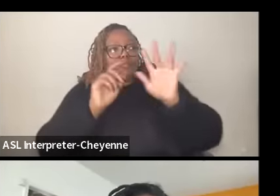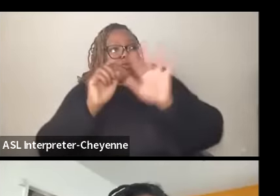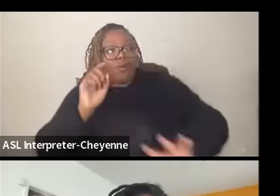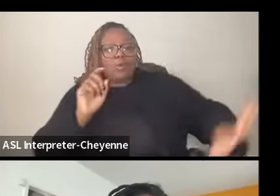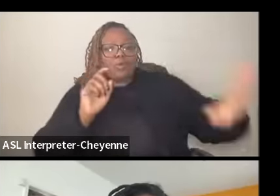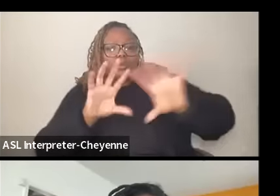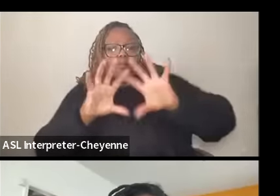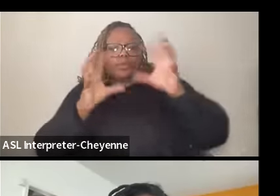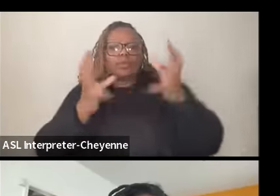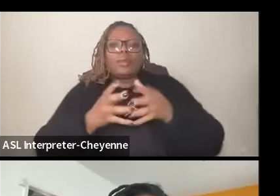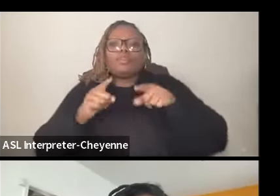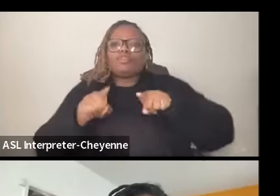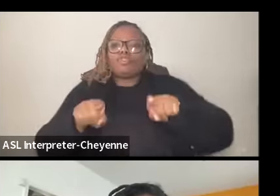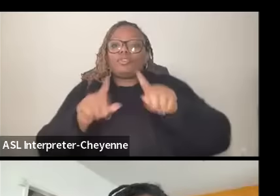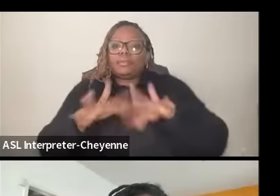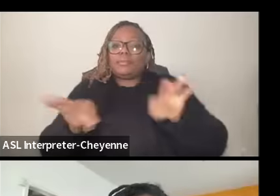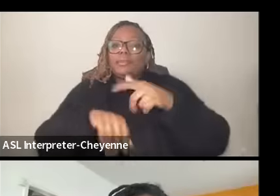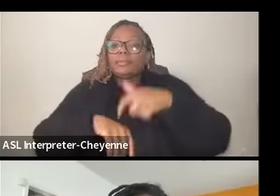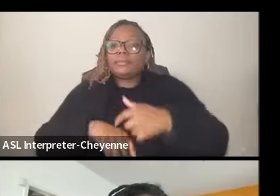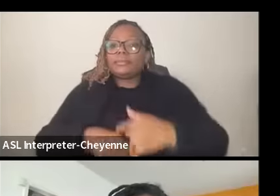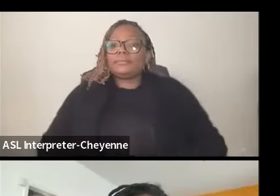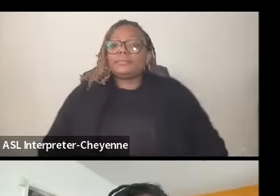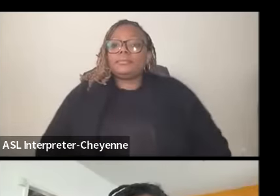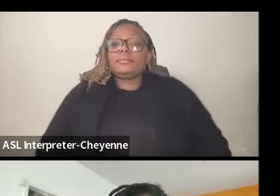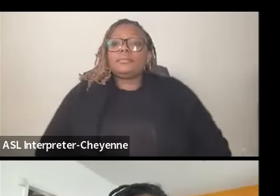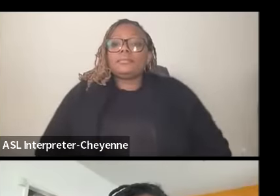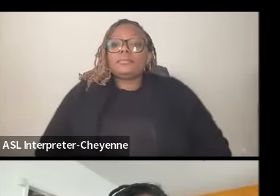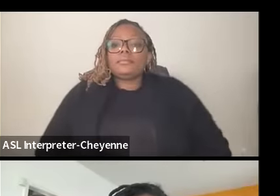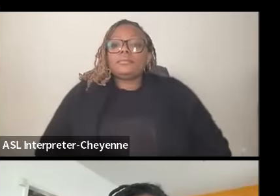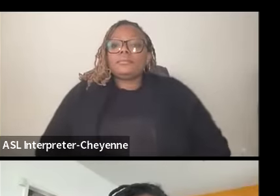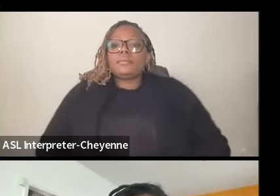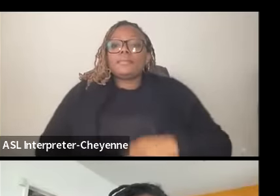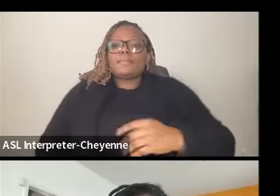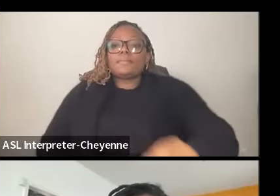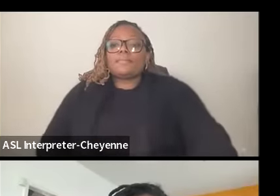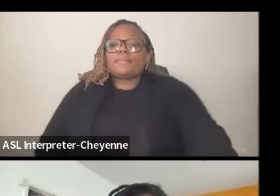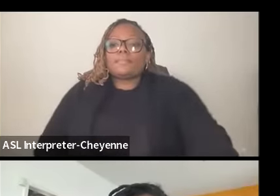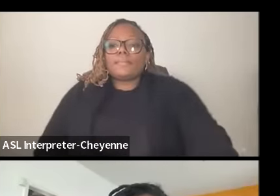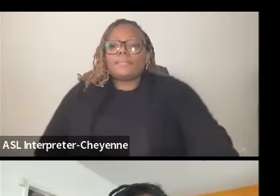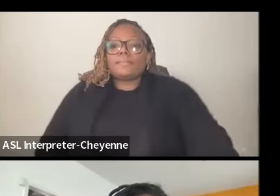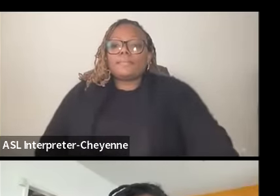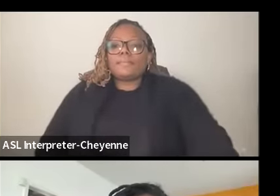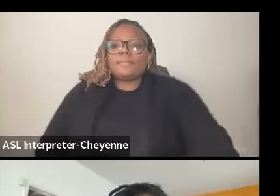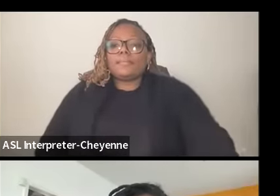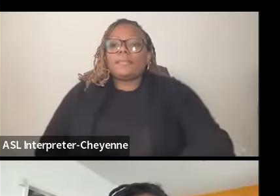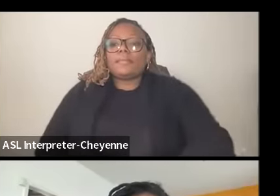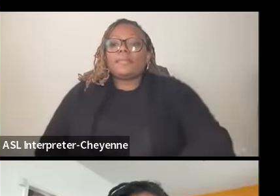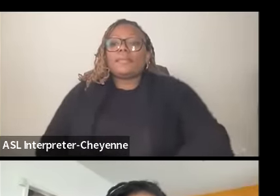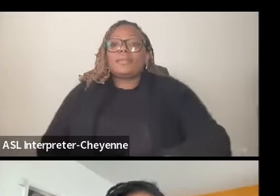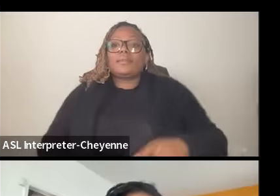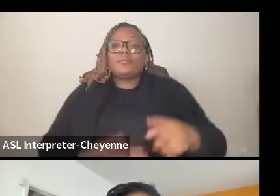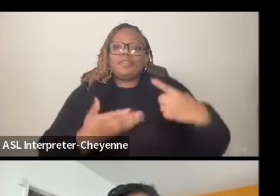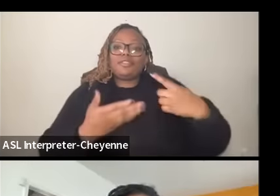um during this critical time notice Paris comes to me when she talks about longevity so I I you